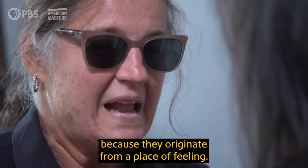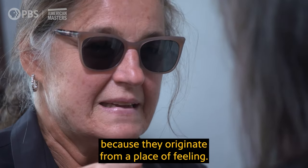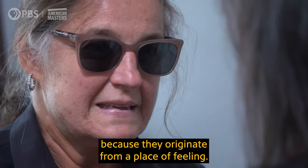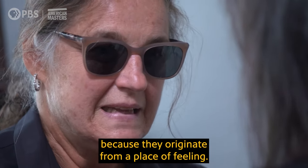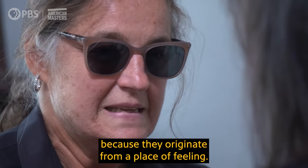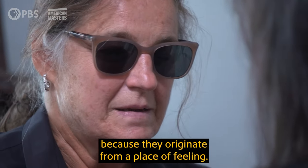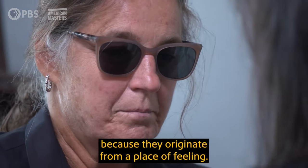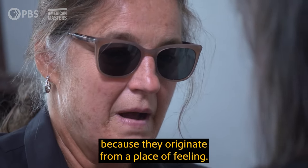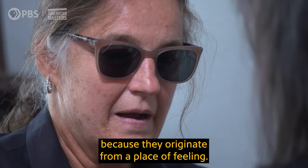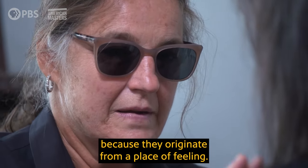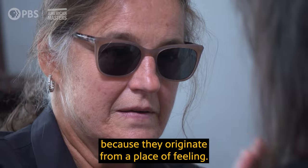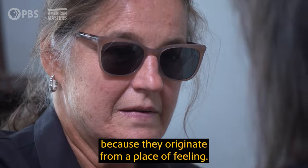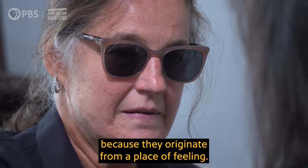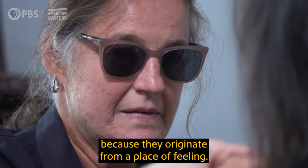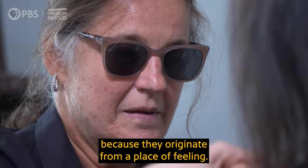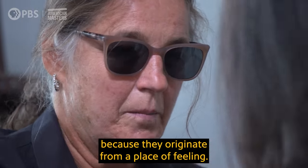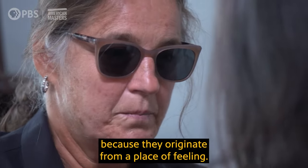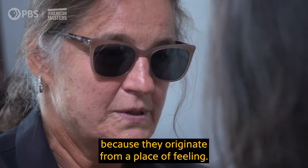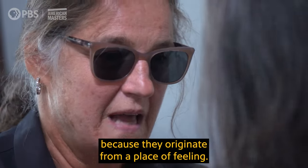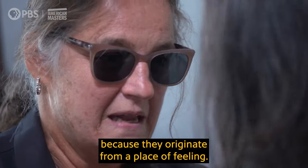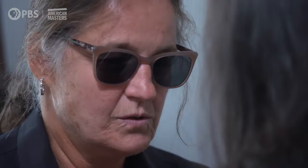because they originate from a place of feeling.